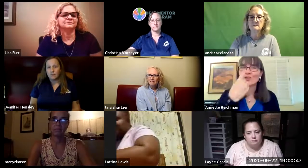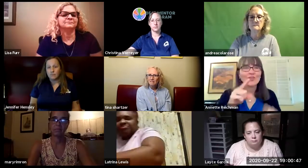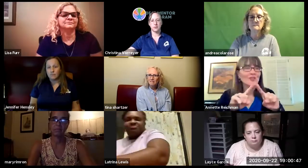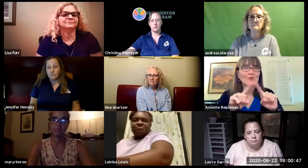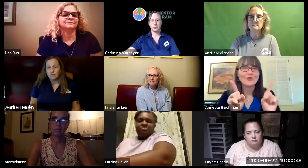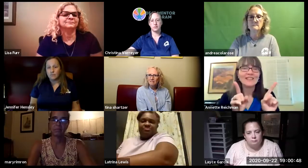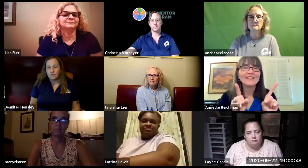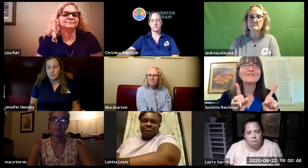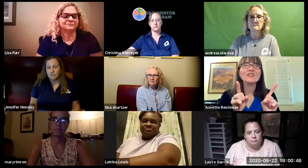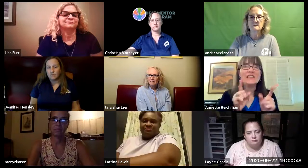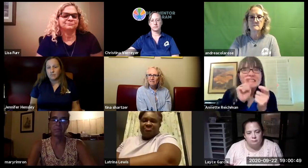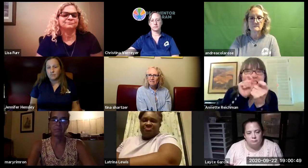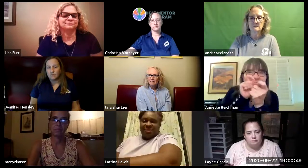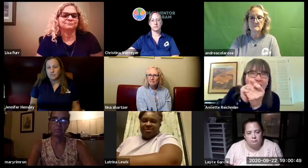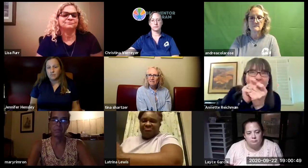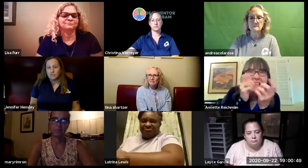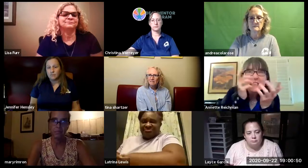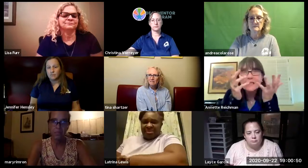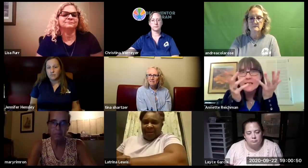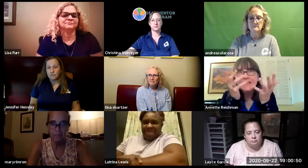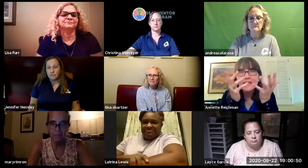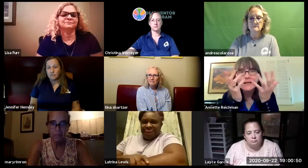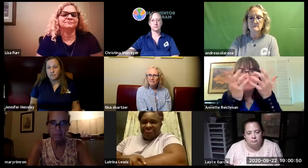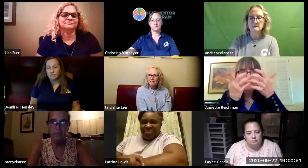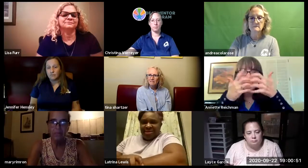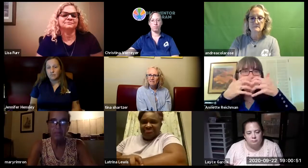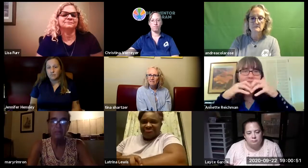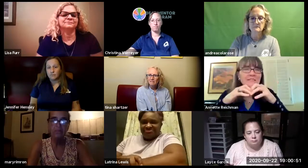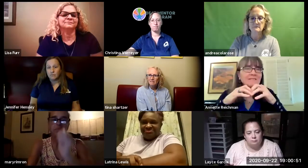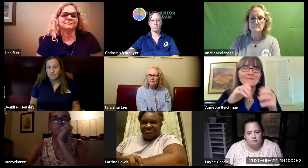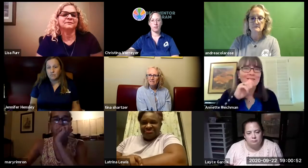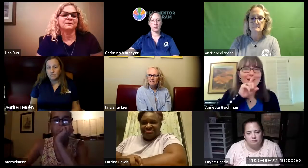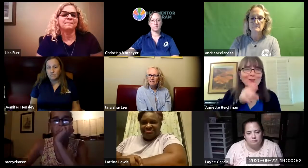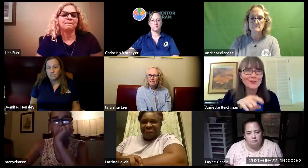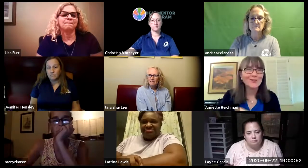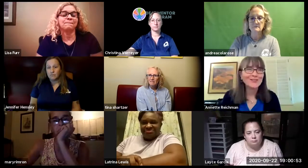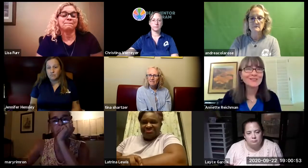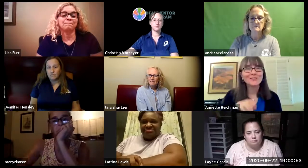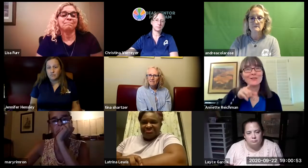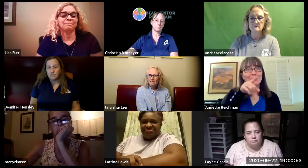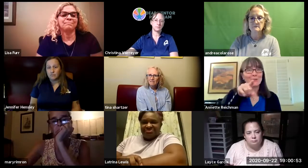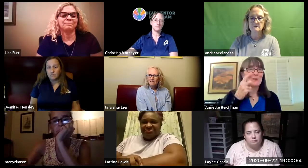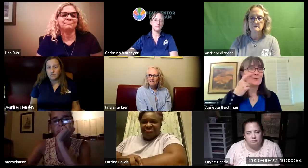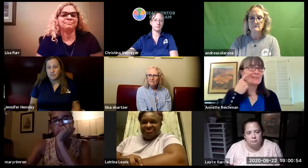so i think our future is going to look different